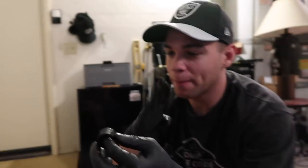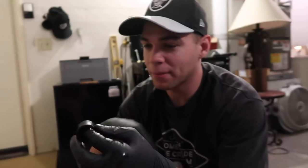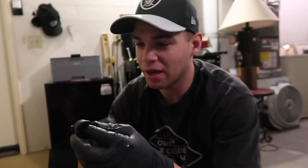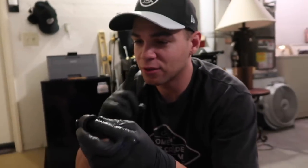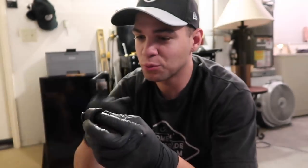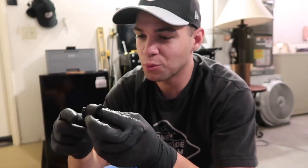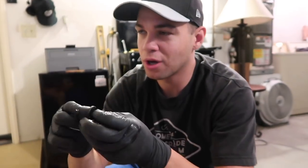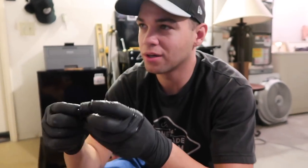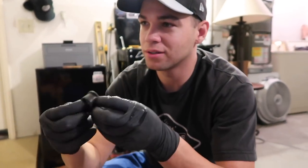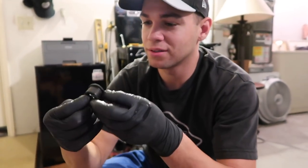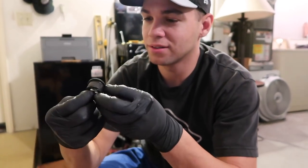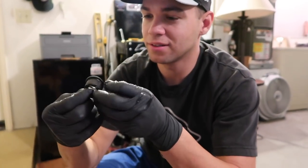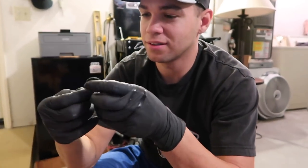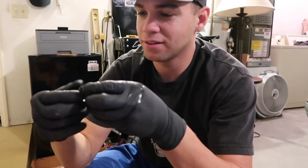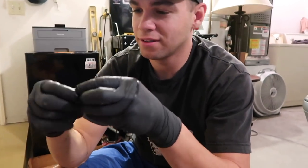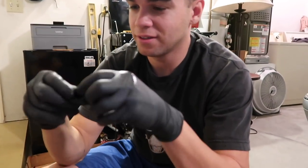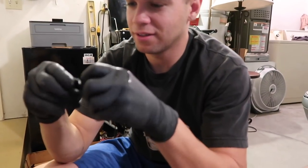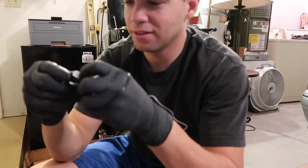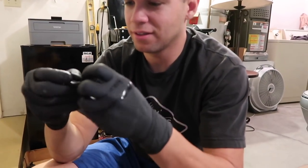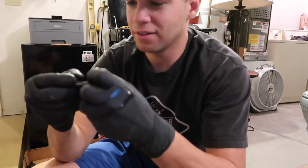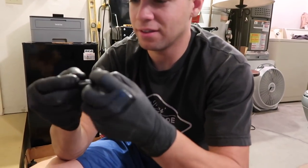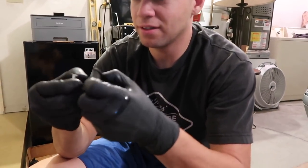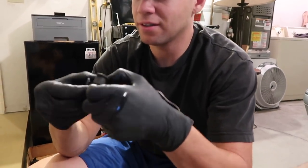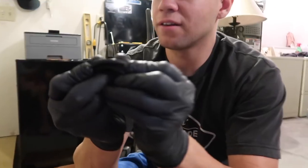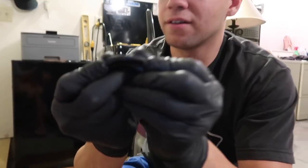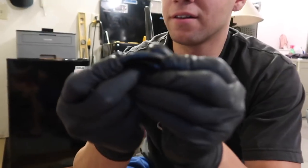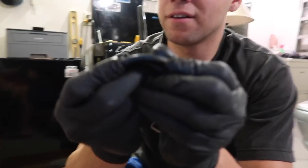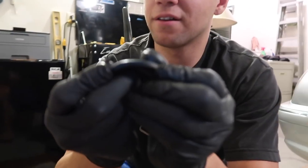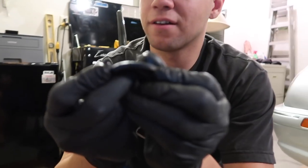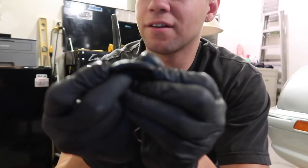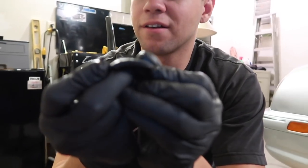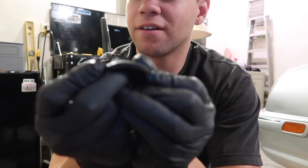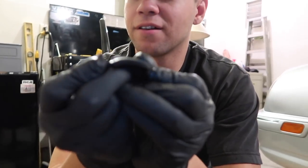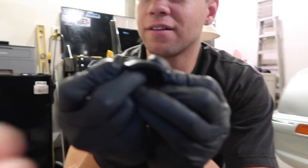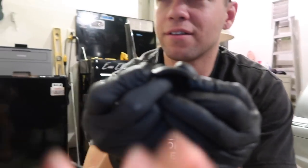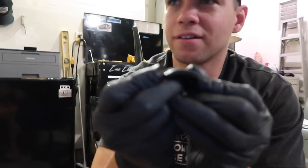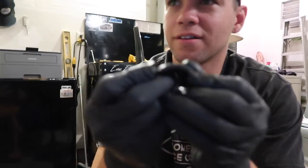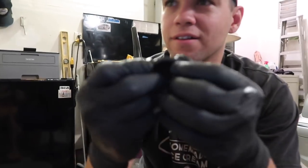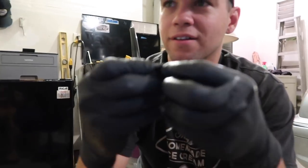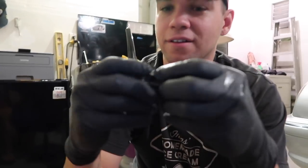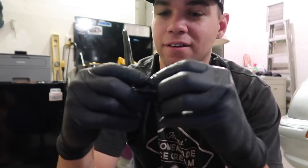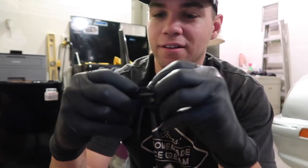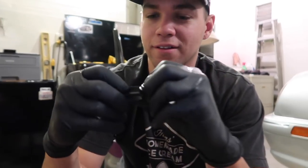R: babe look how bad it was! E: that's so bad it's falling apart